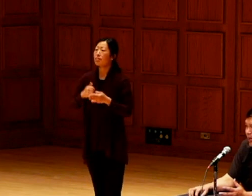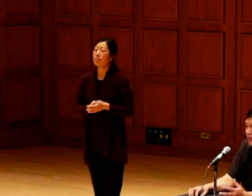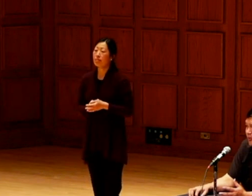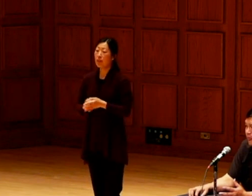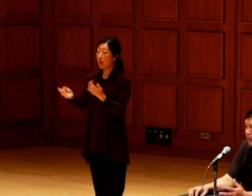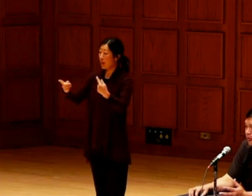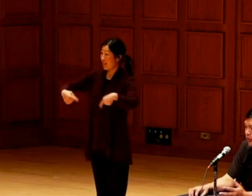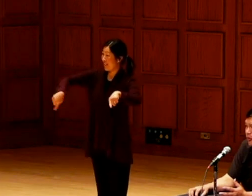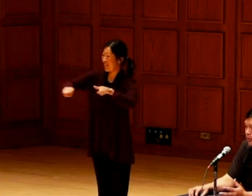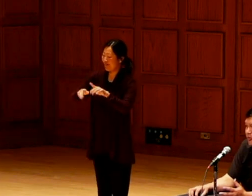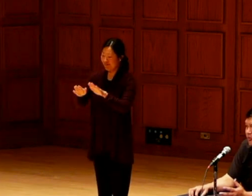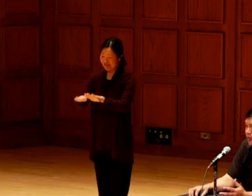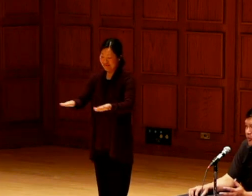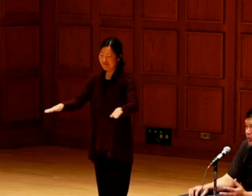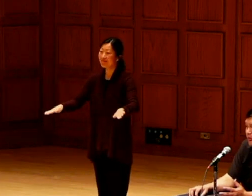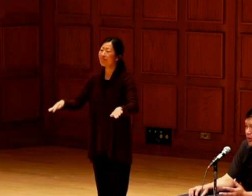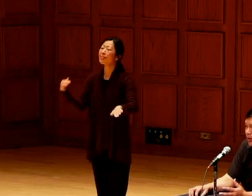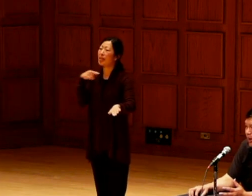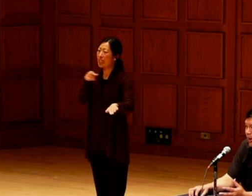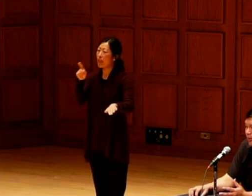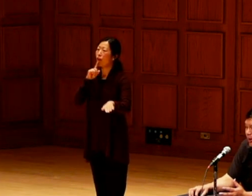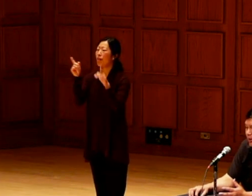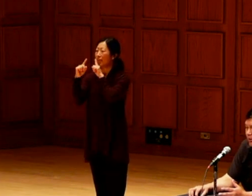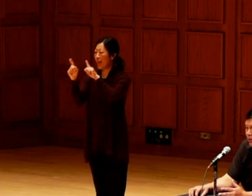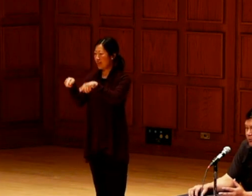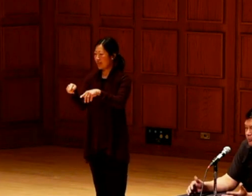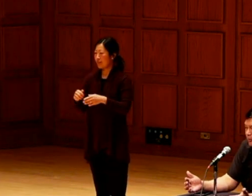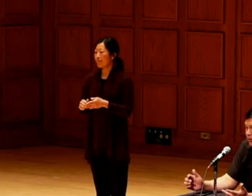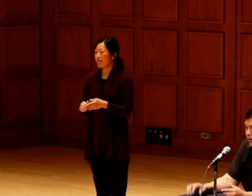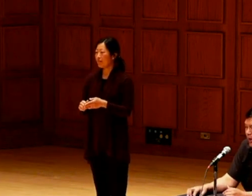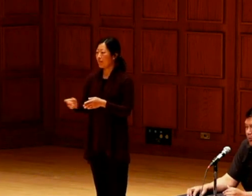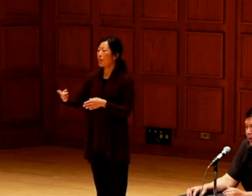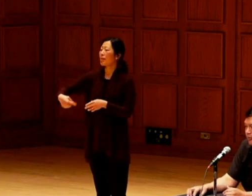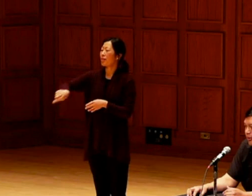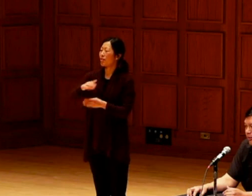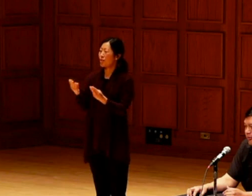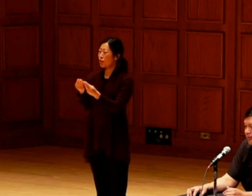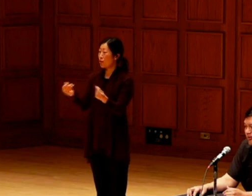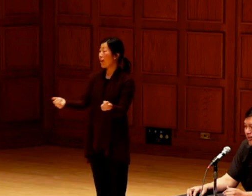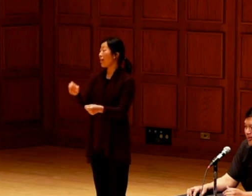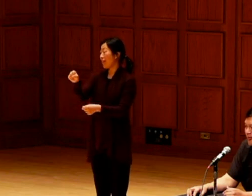or alcohol. They are really the answer.